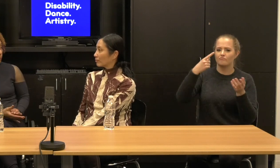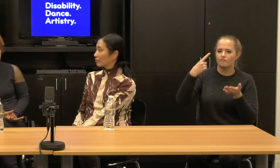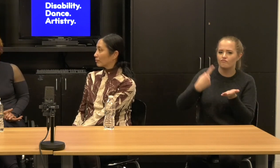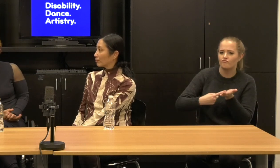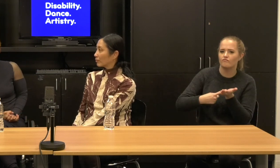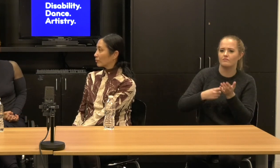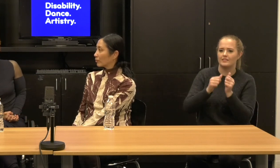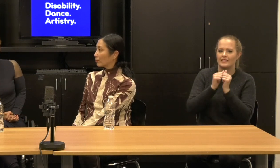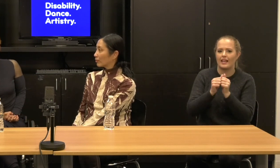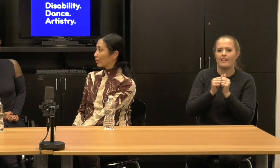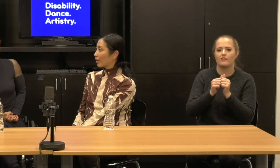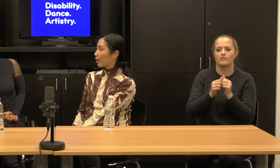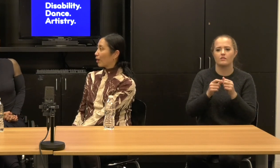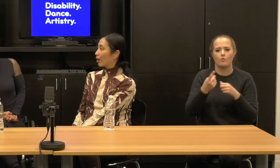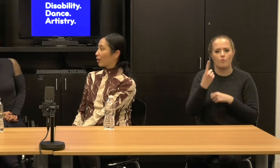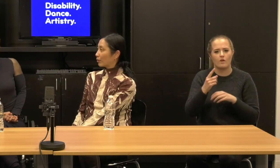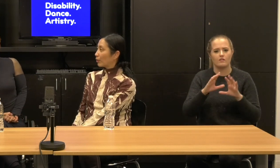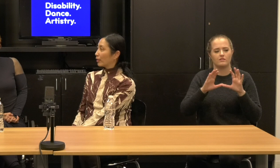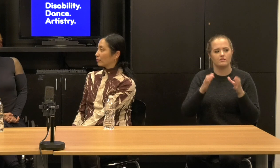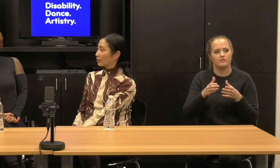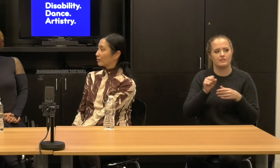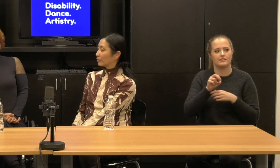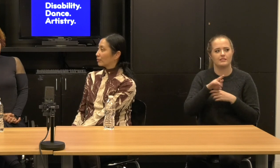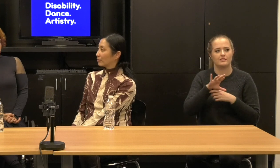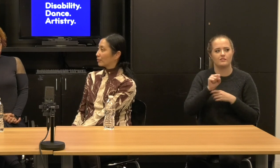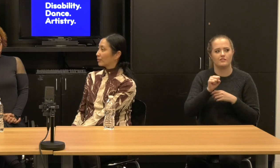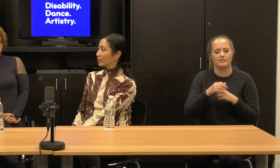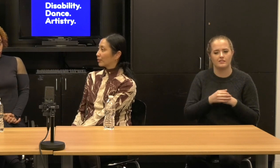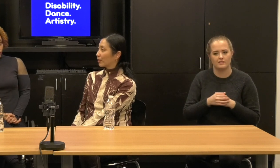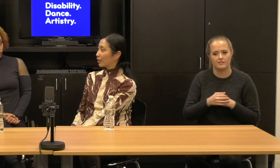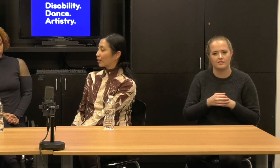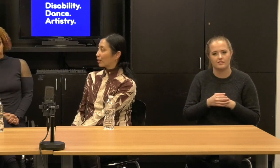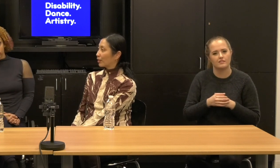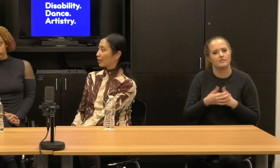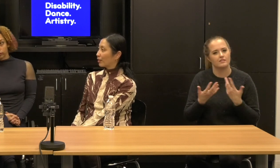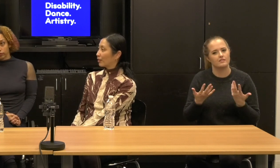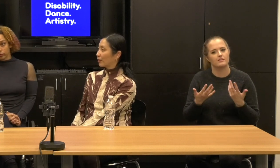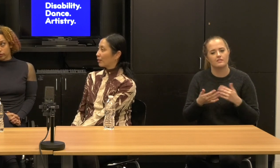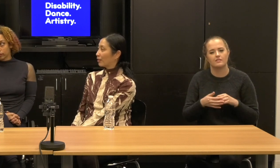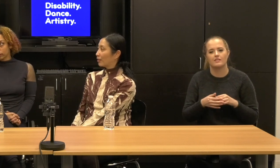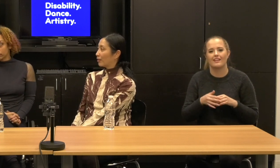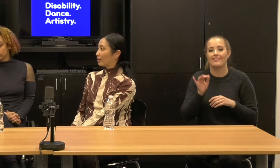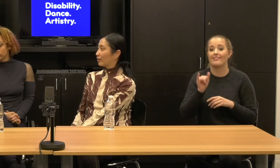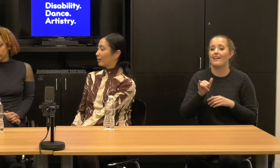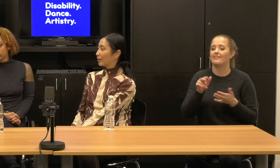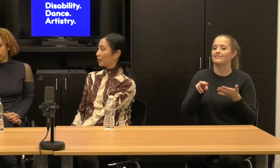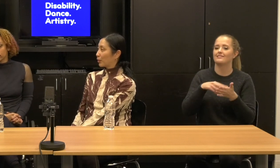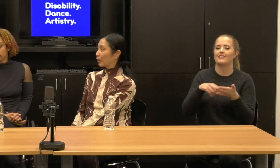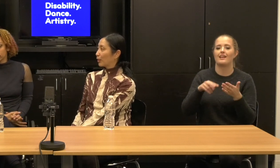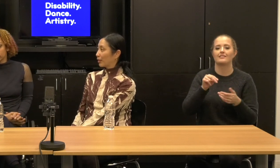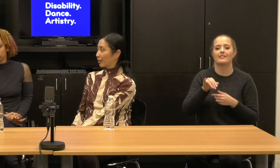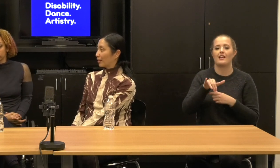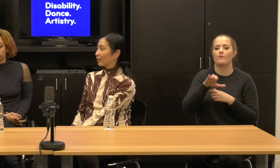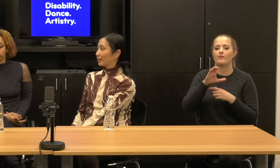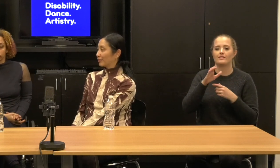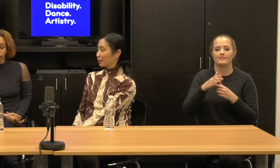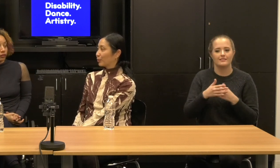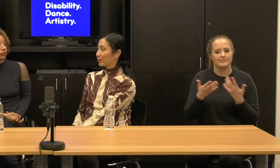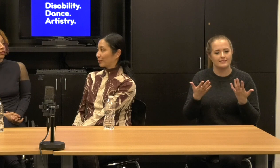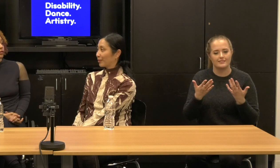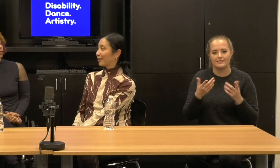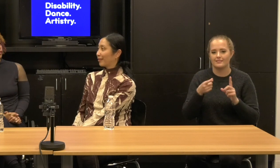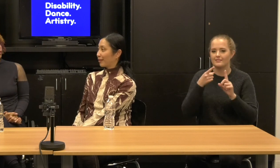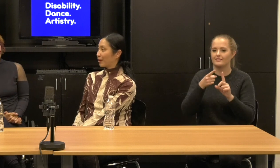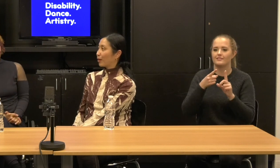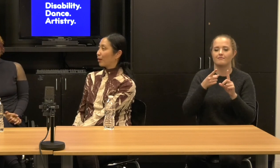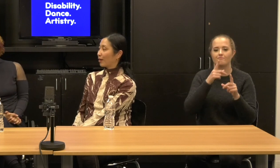And that's, you know, as we will say in a second to that is just the dance Nyc, in strategic